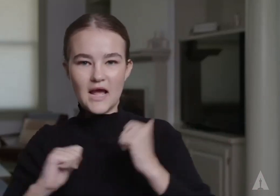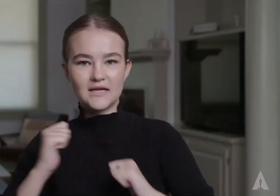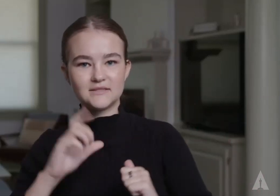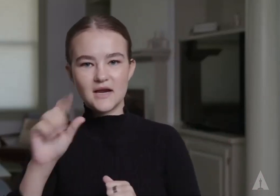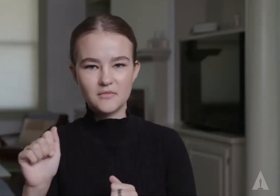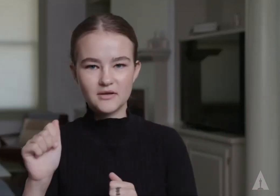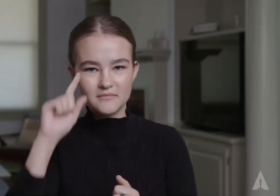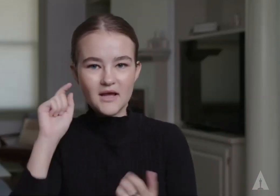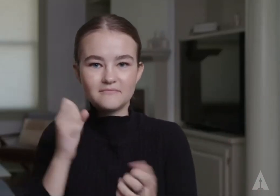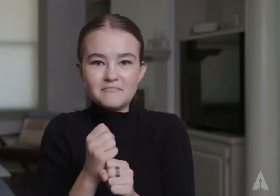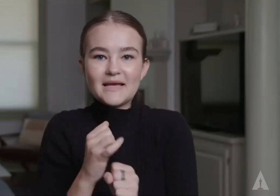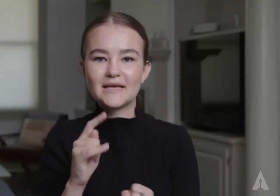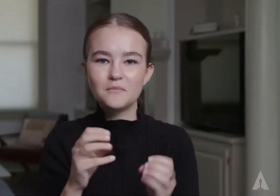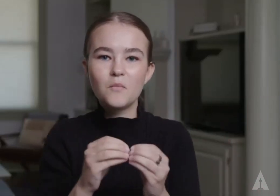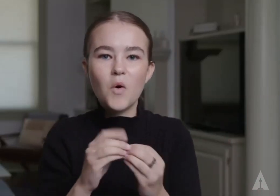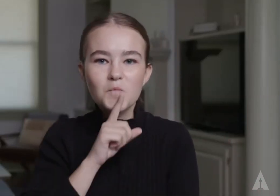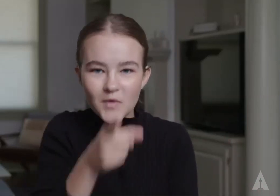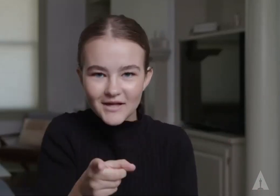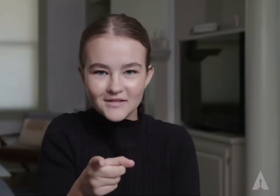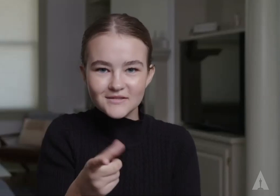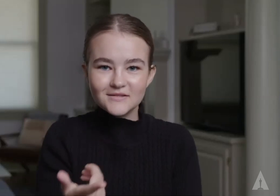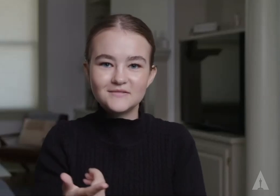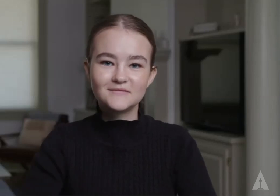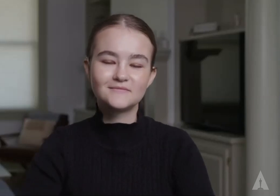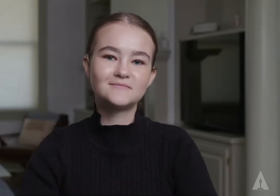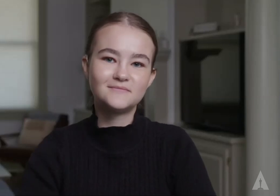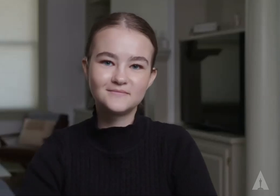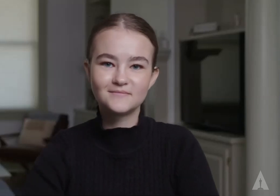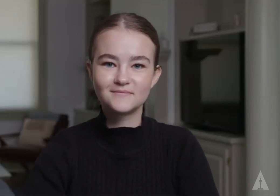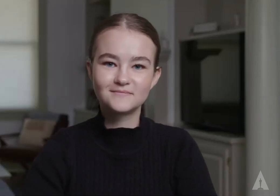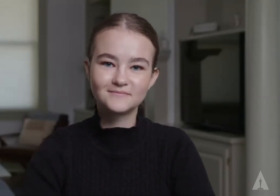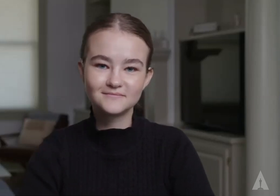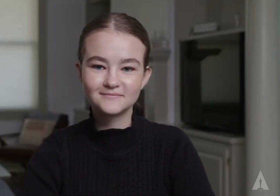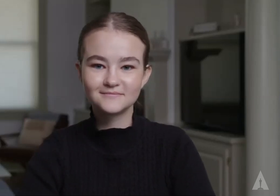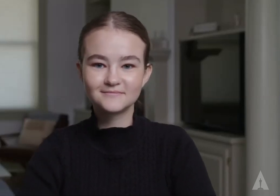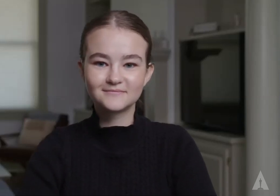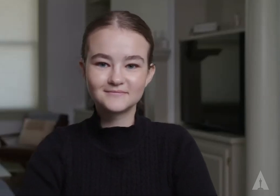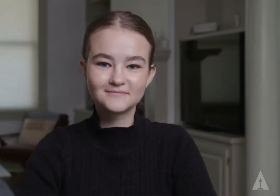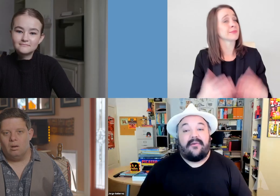with disabilities playing characters who have disabilities because it makes it feel more real and authentic.